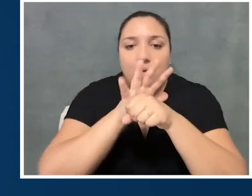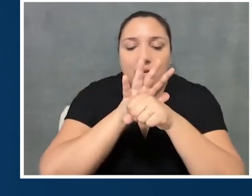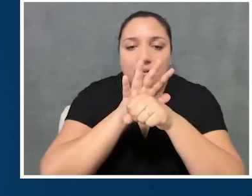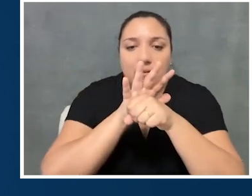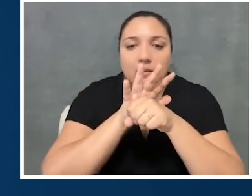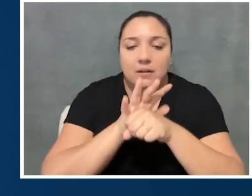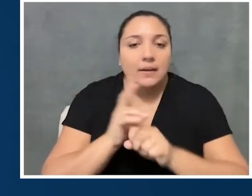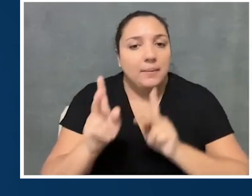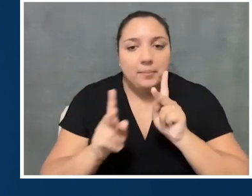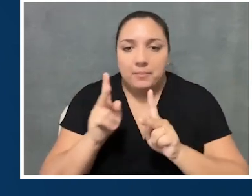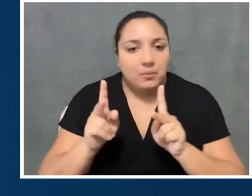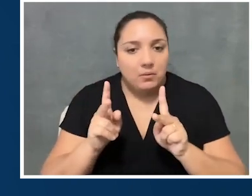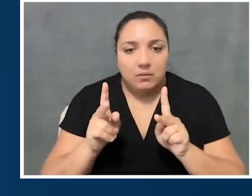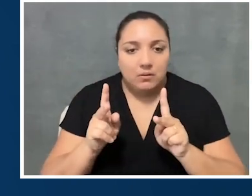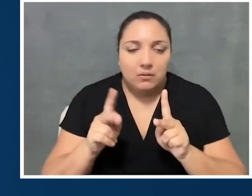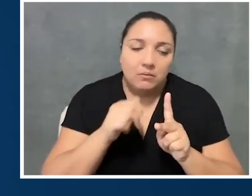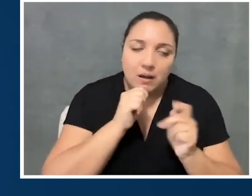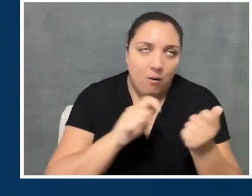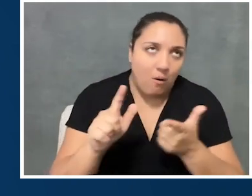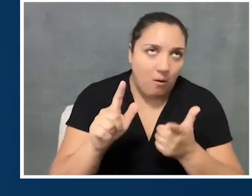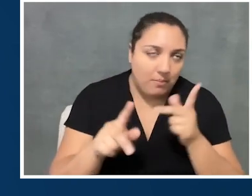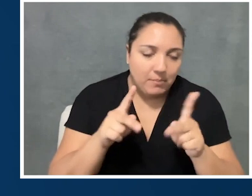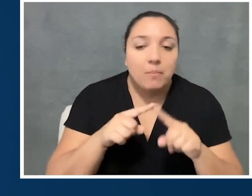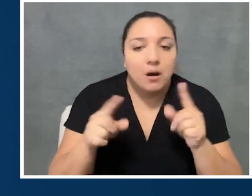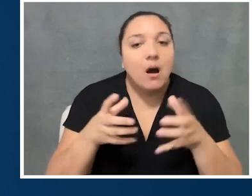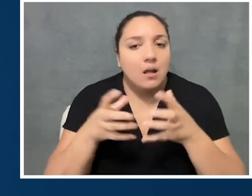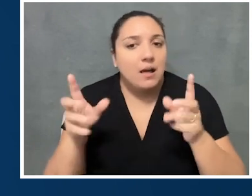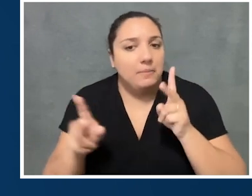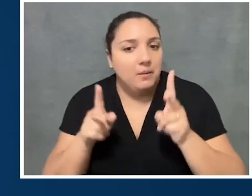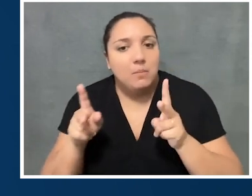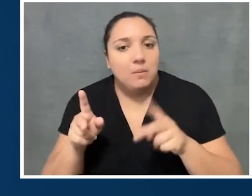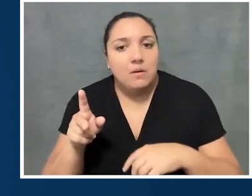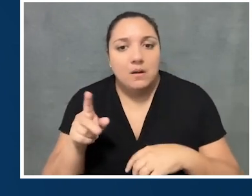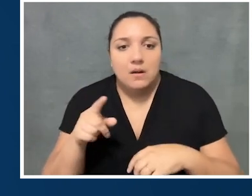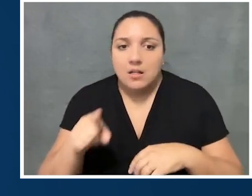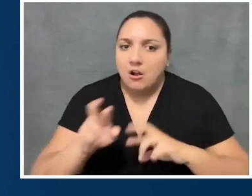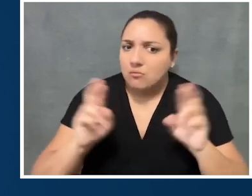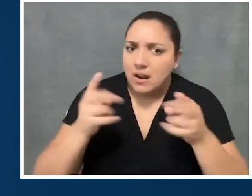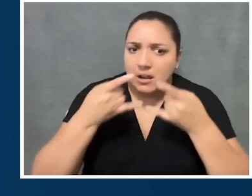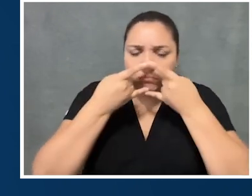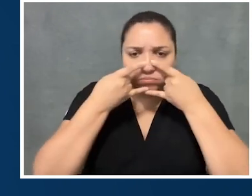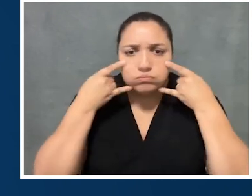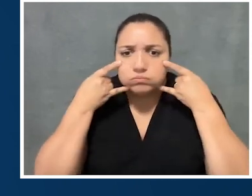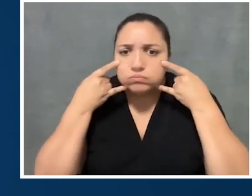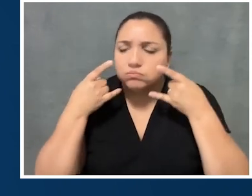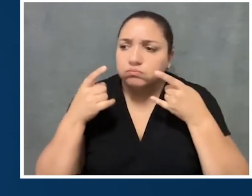You know, everybody was all-- or not everybody, but a lot of people were ready to wear masks,